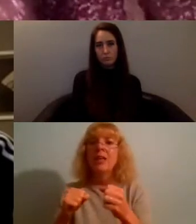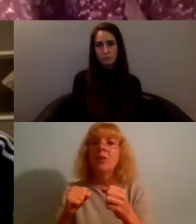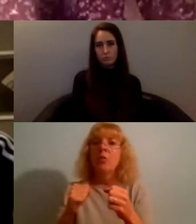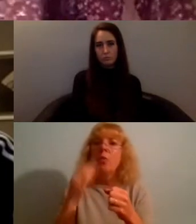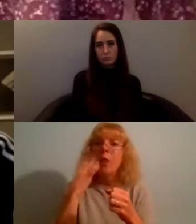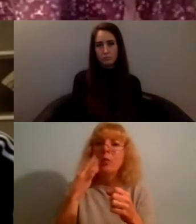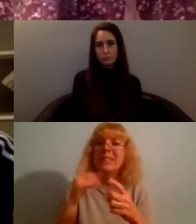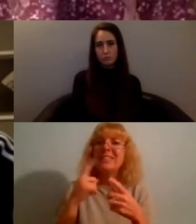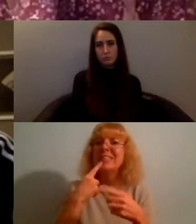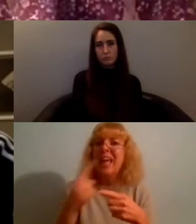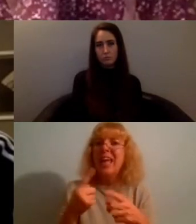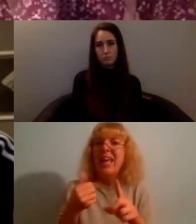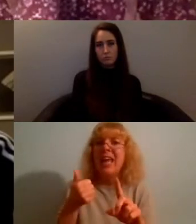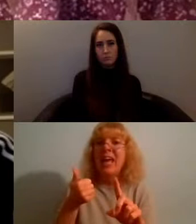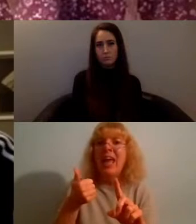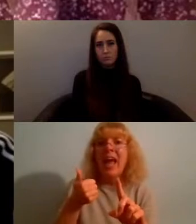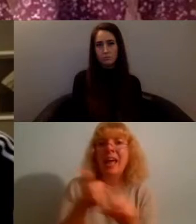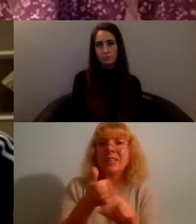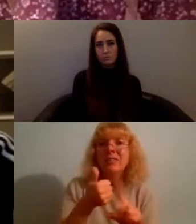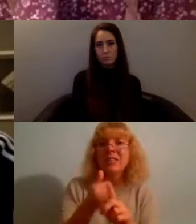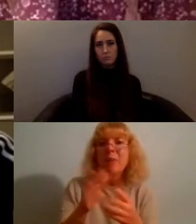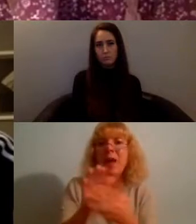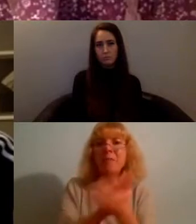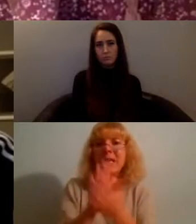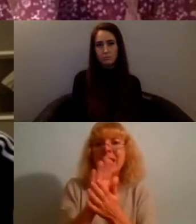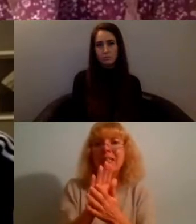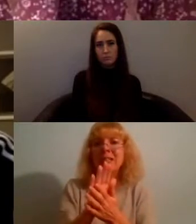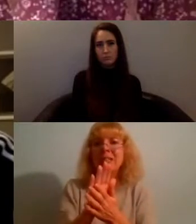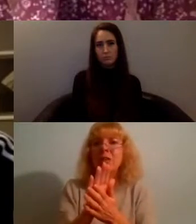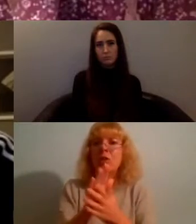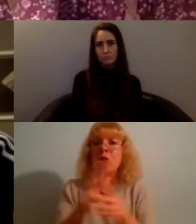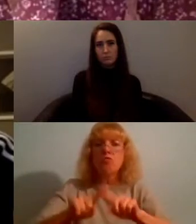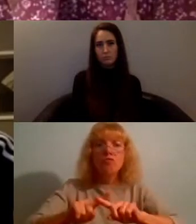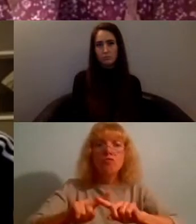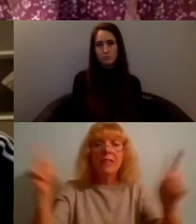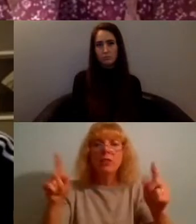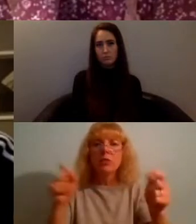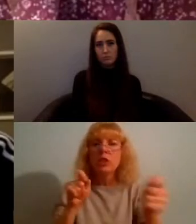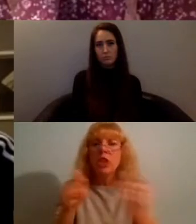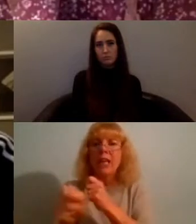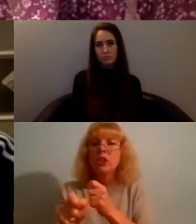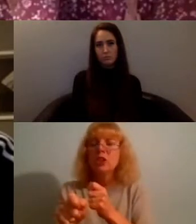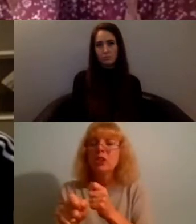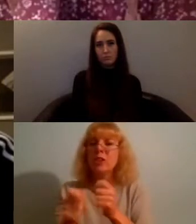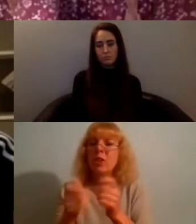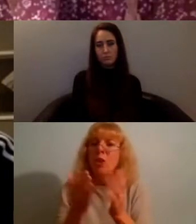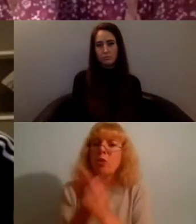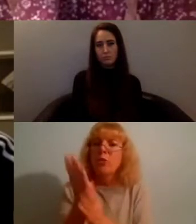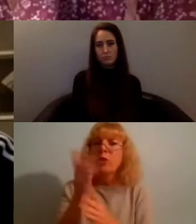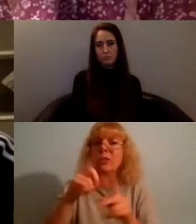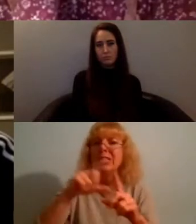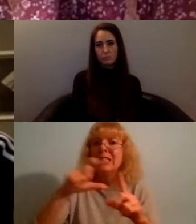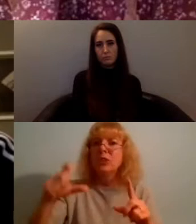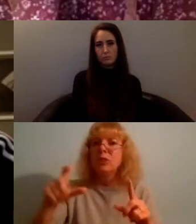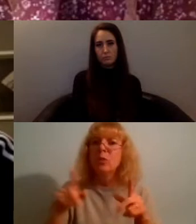so how do we know we're changing things through digital means and in particular you know